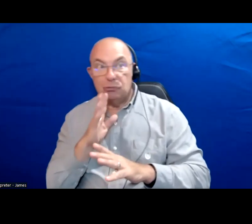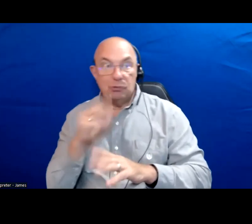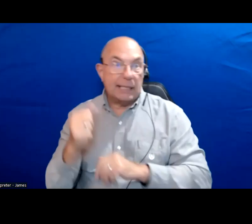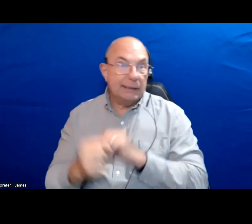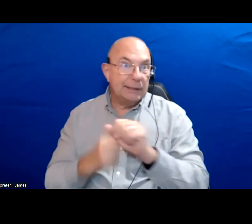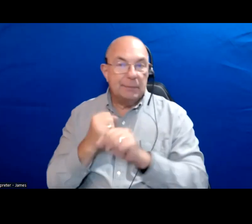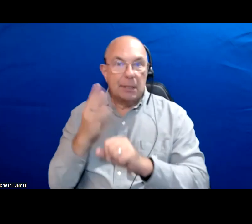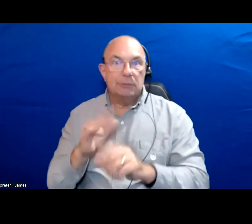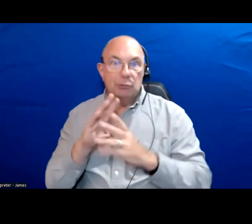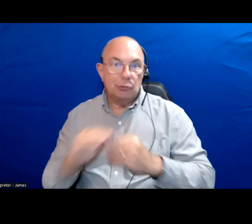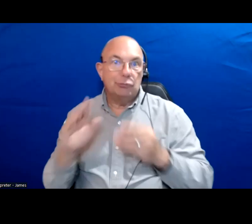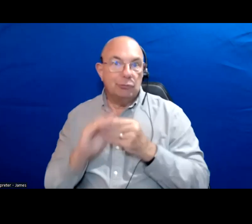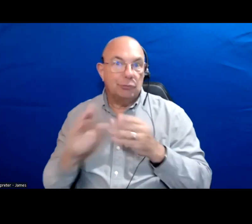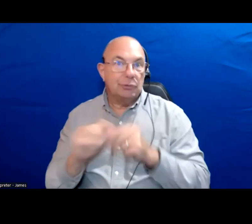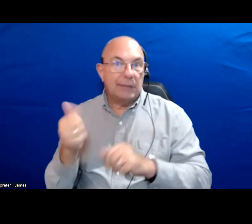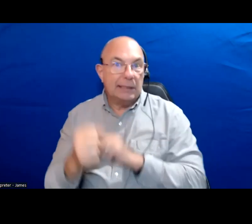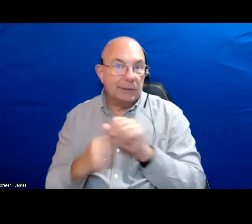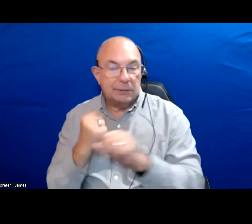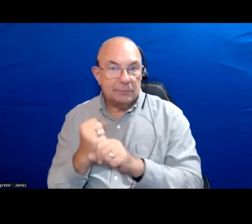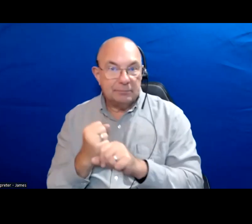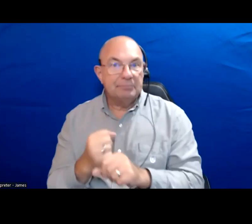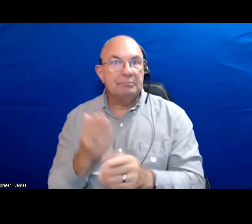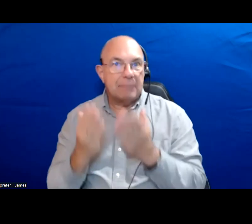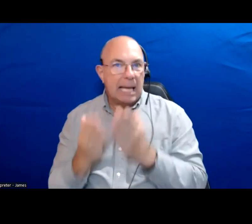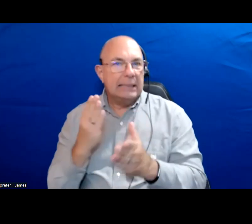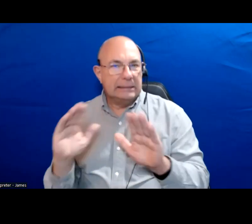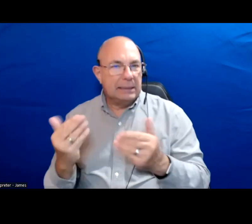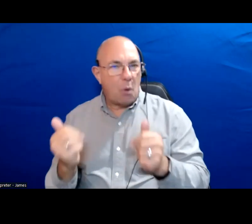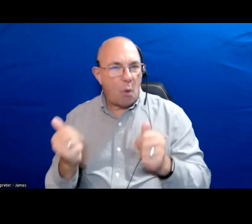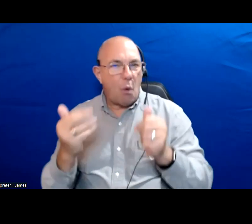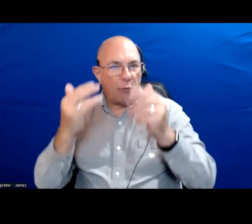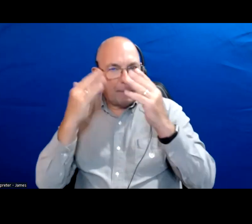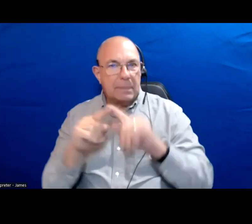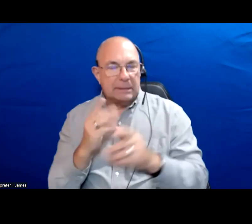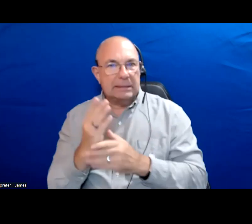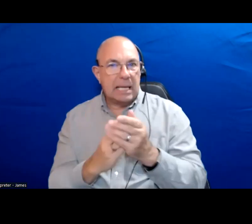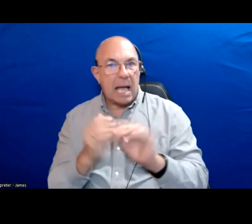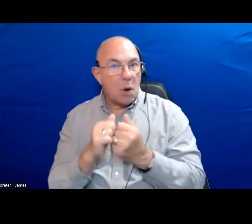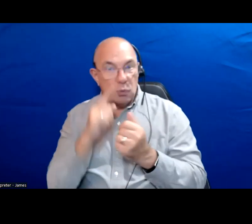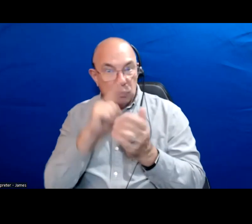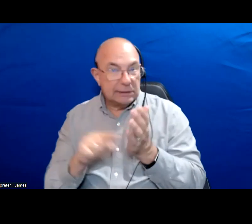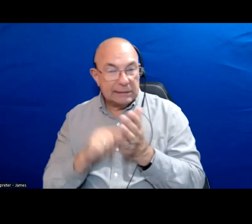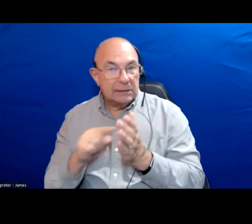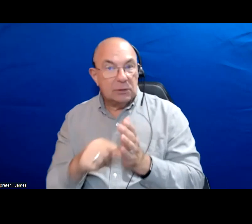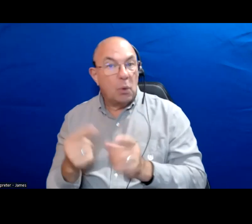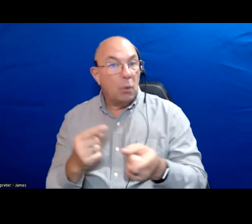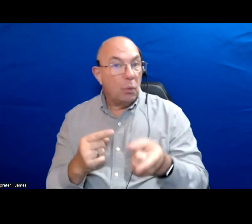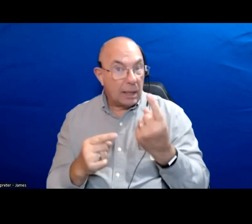been talking about it for 10 years. It might seem overwhelming but there's a few ways to do this research one is read the local